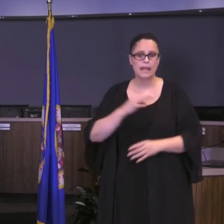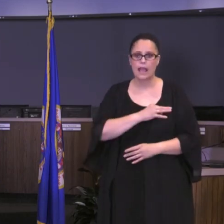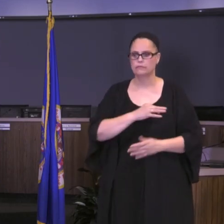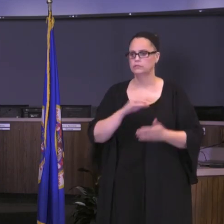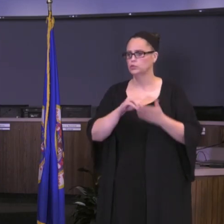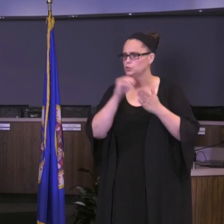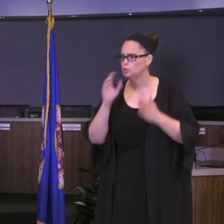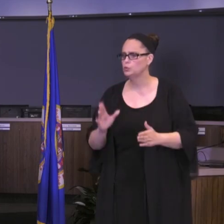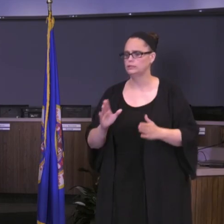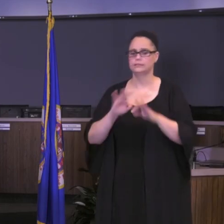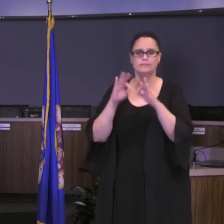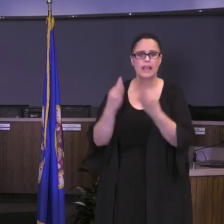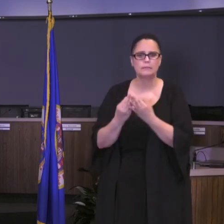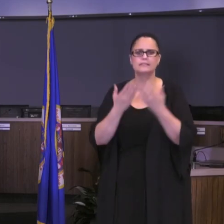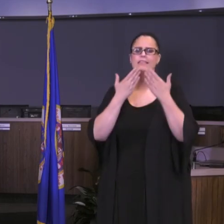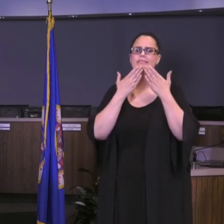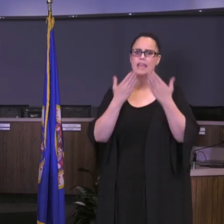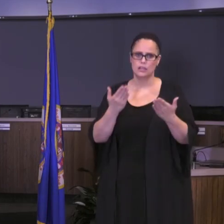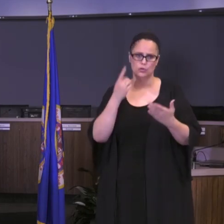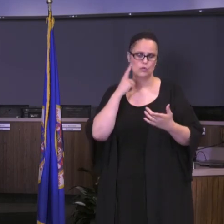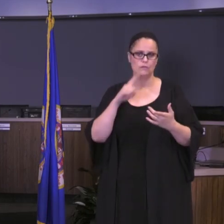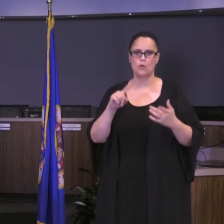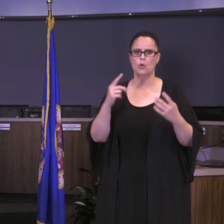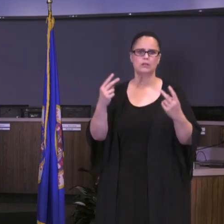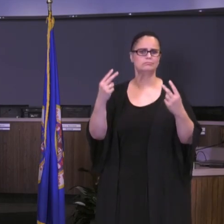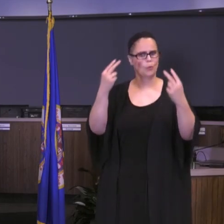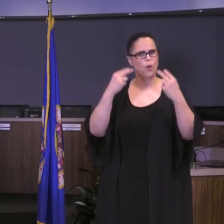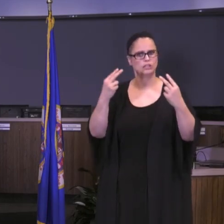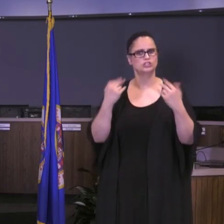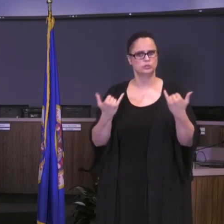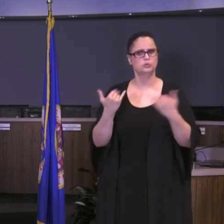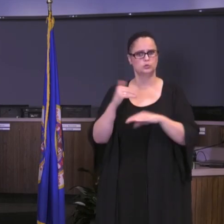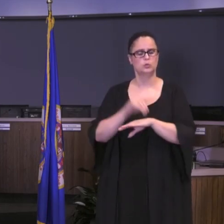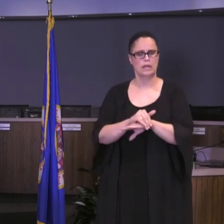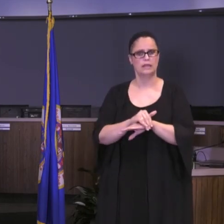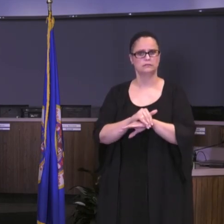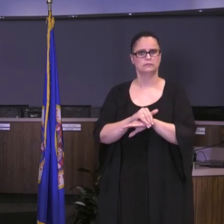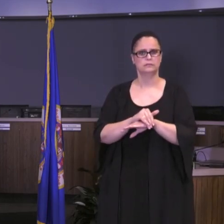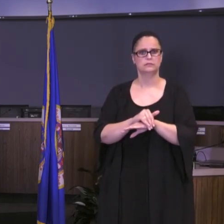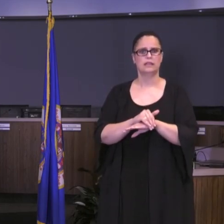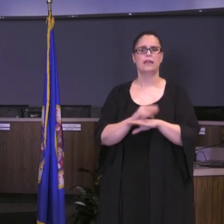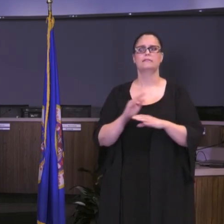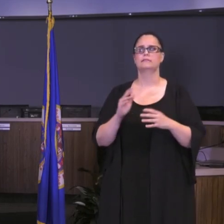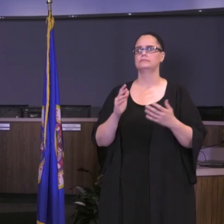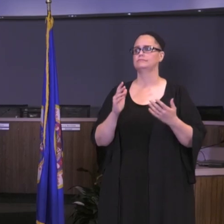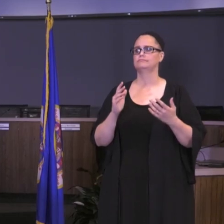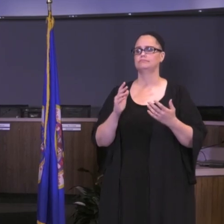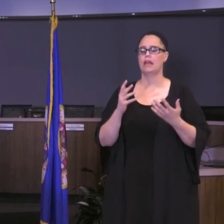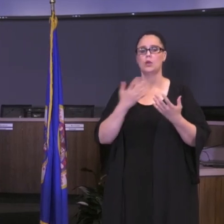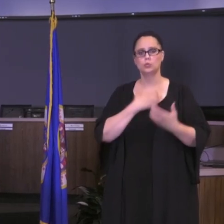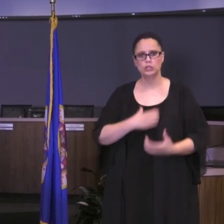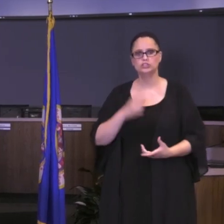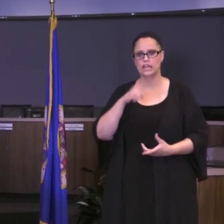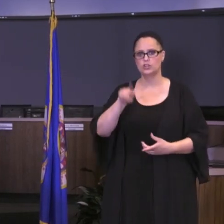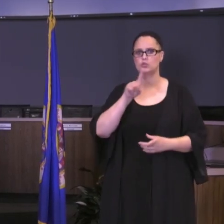families, I want to thank you for joining me tonight, and I wish that you stay safe, and I'll be back with you